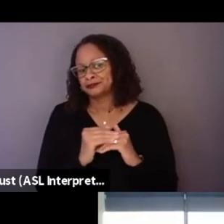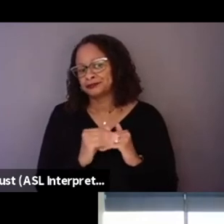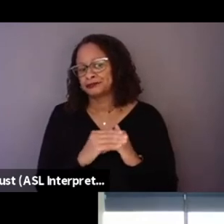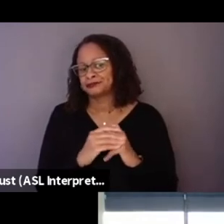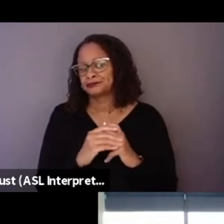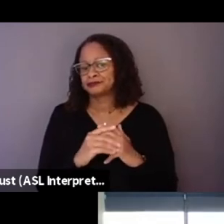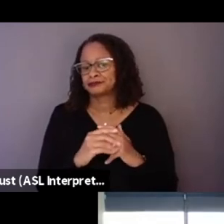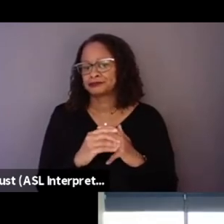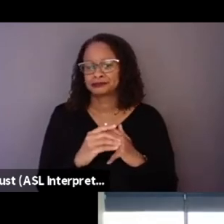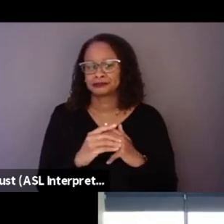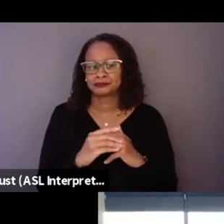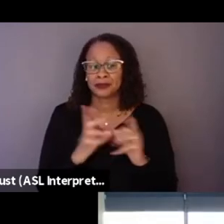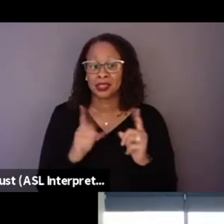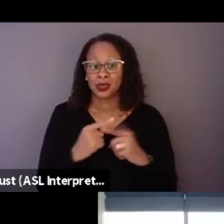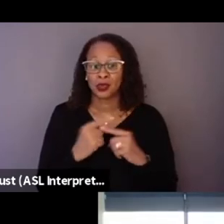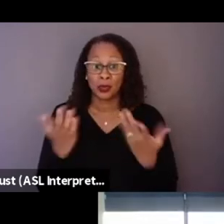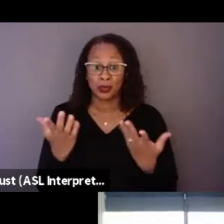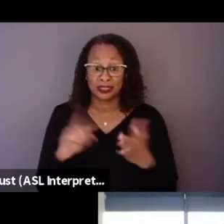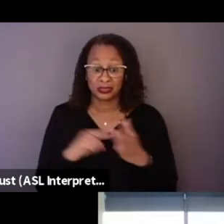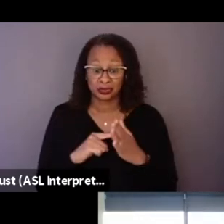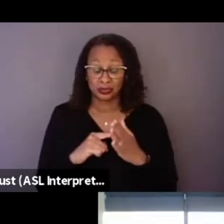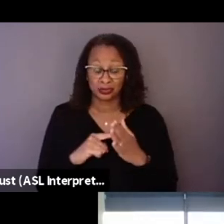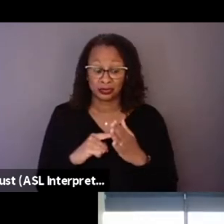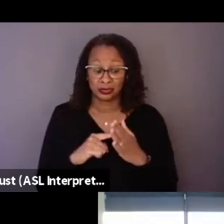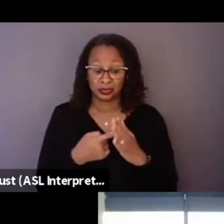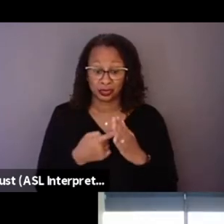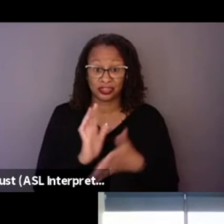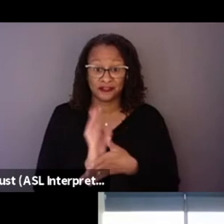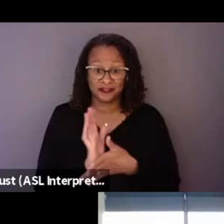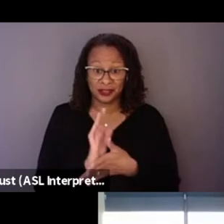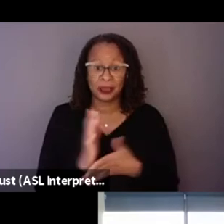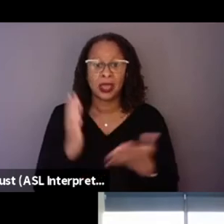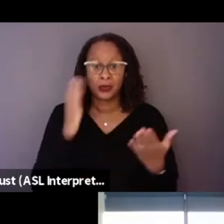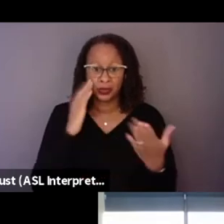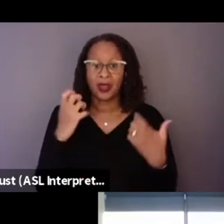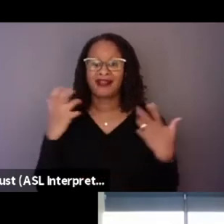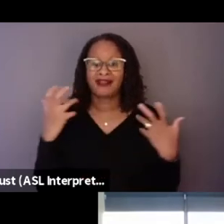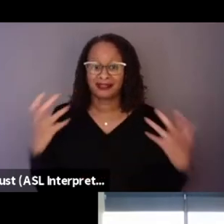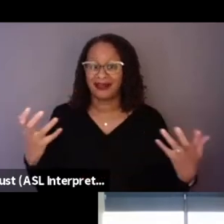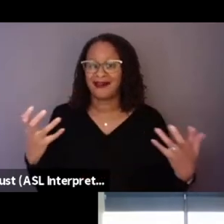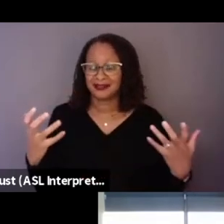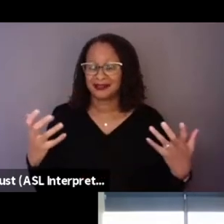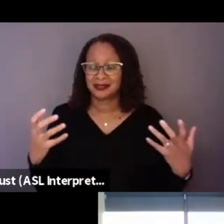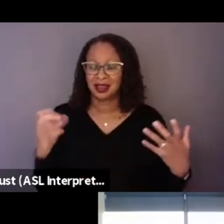By the time we came to film, we knew a lot of what we were going to find,